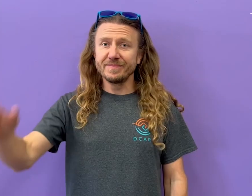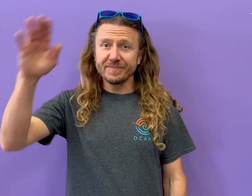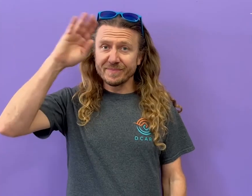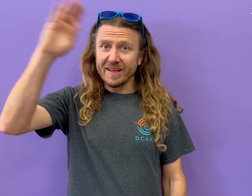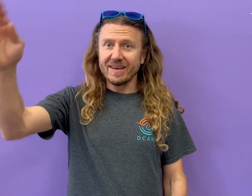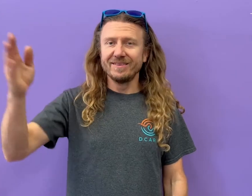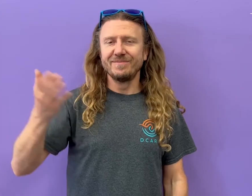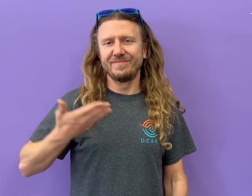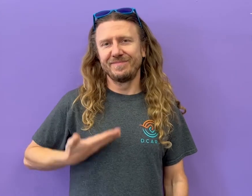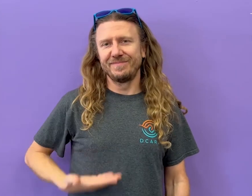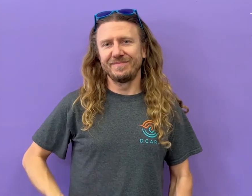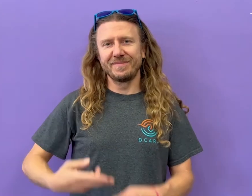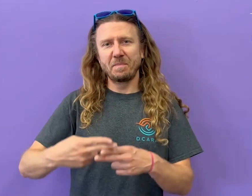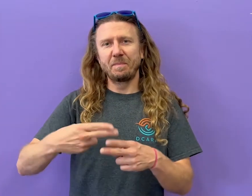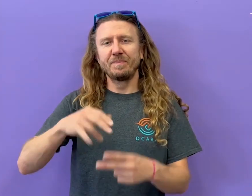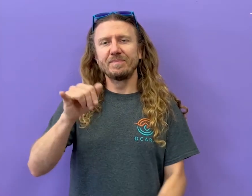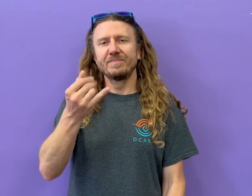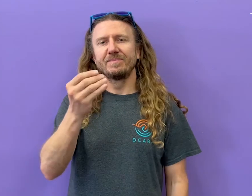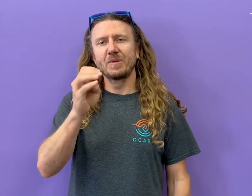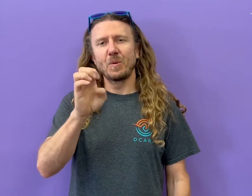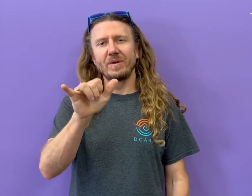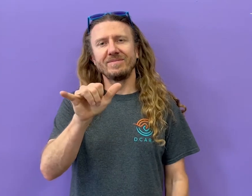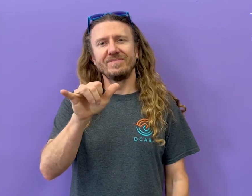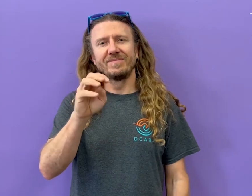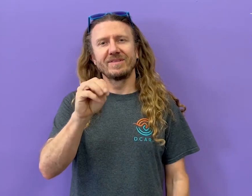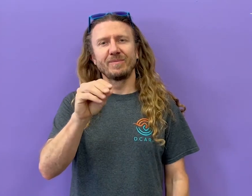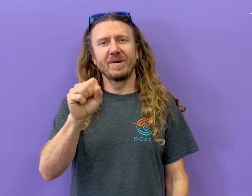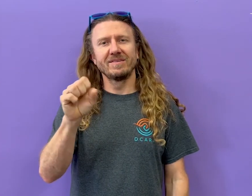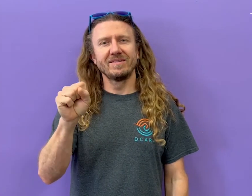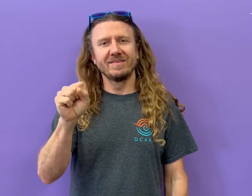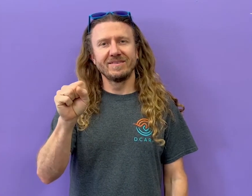Hi! My name is Joey Moss.